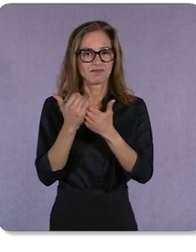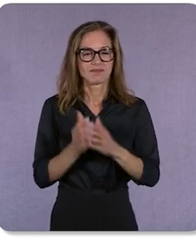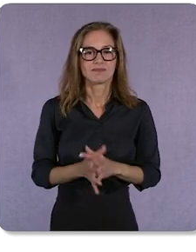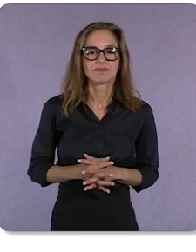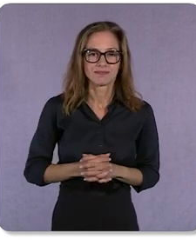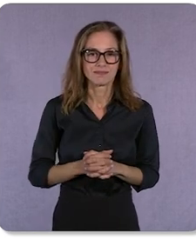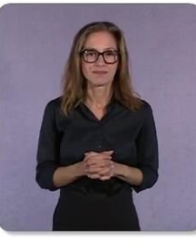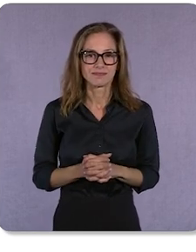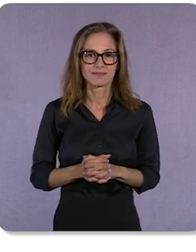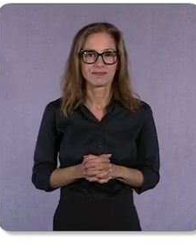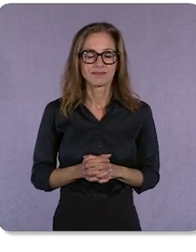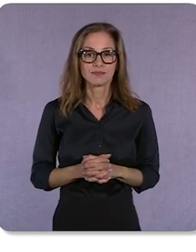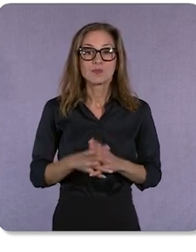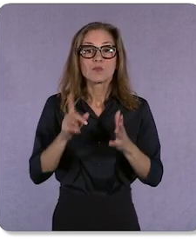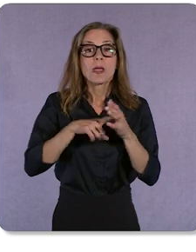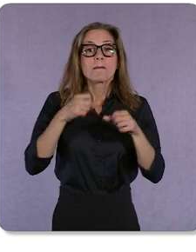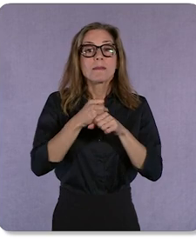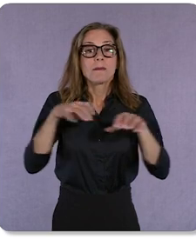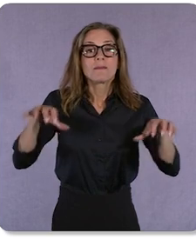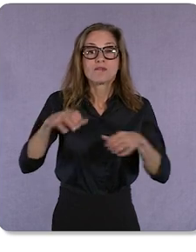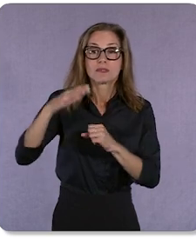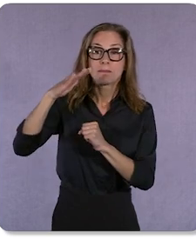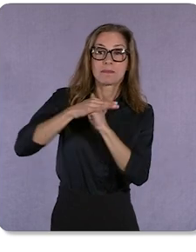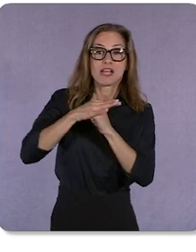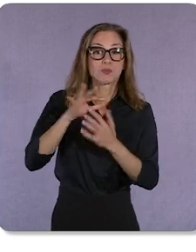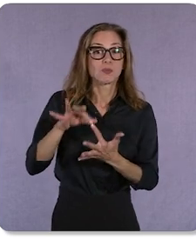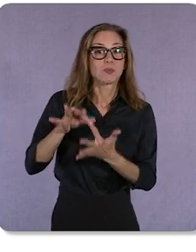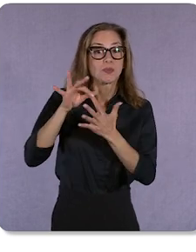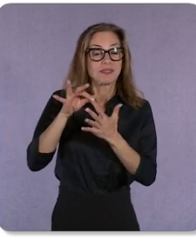What makes Performance Max unique and what’s exciting